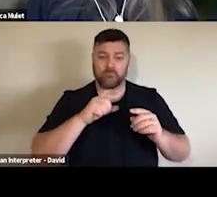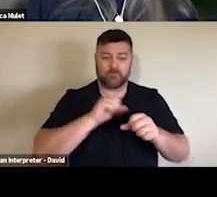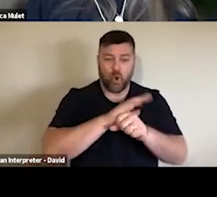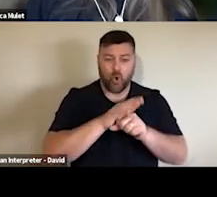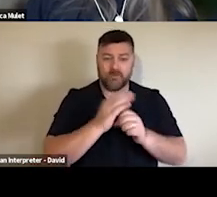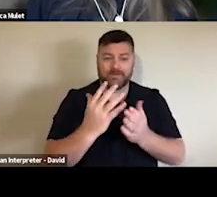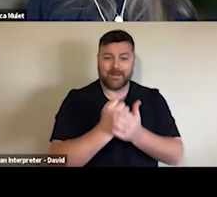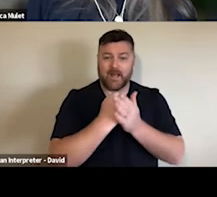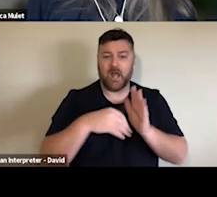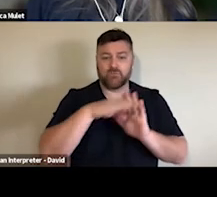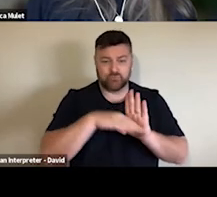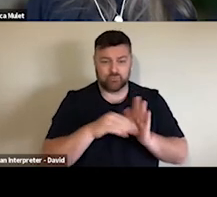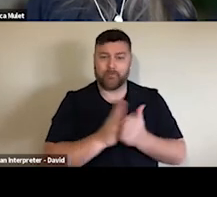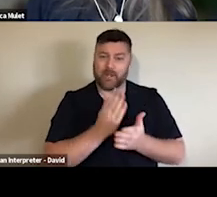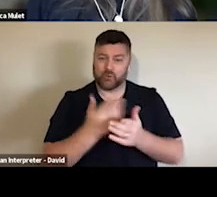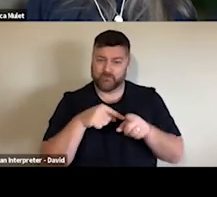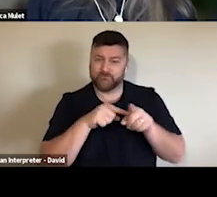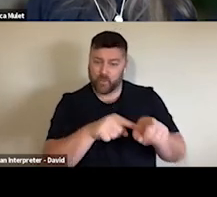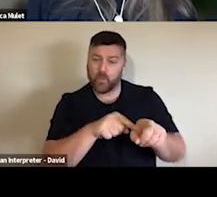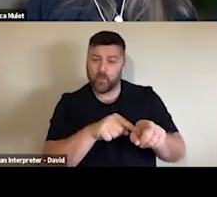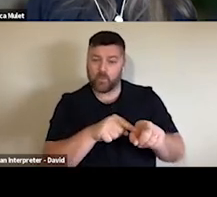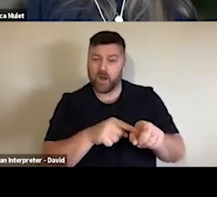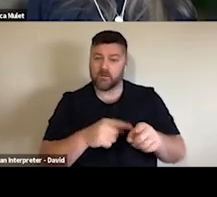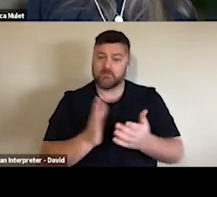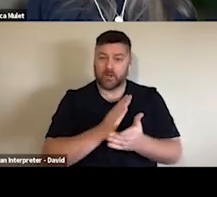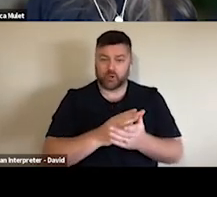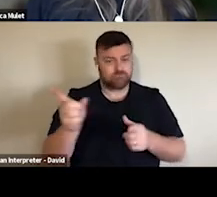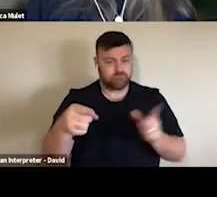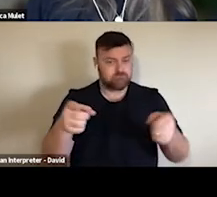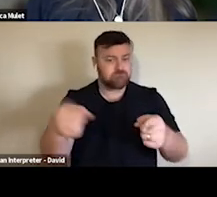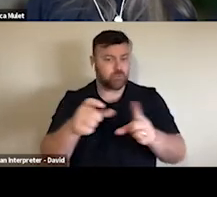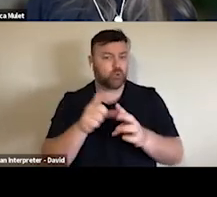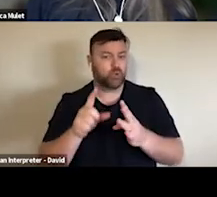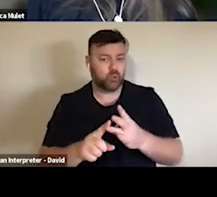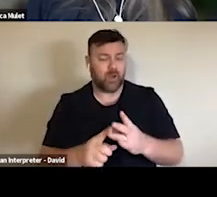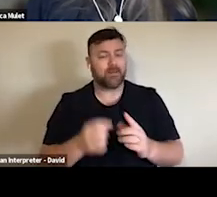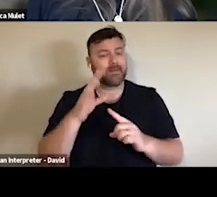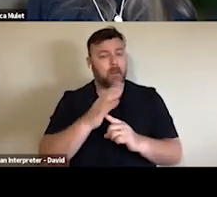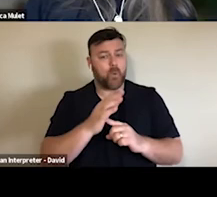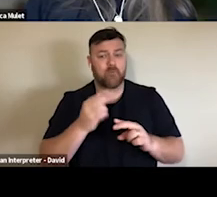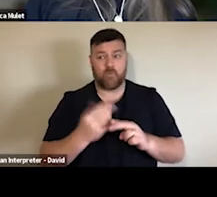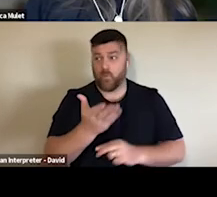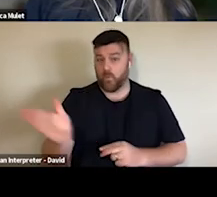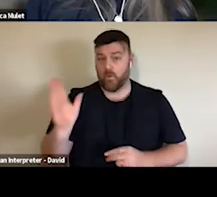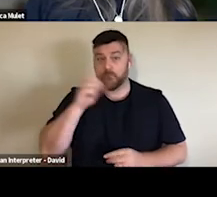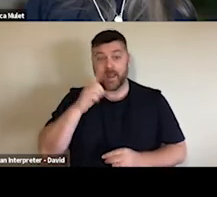stage of the study when organisations were just sort of quickly getting things up online and then how that's evolved as doors have started to open again and as digital options